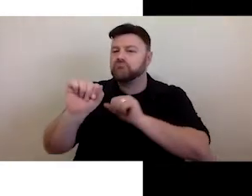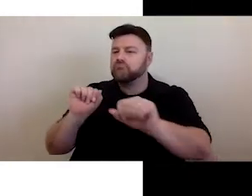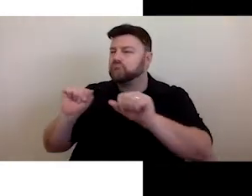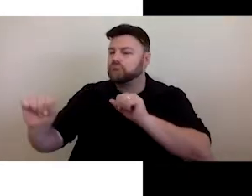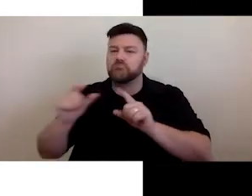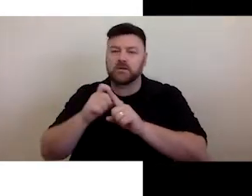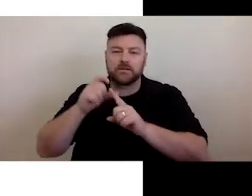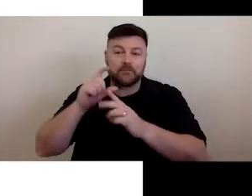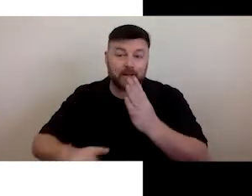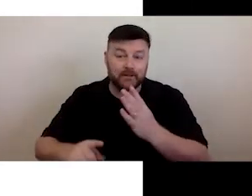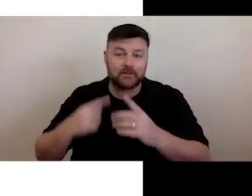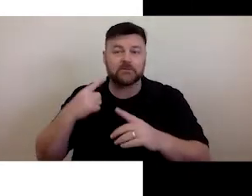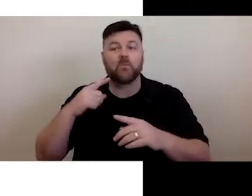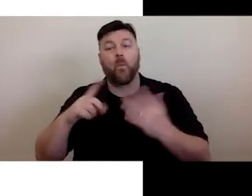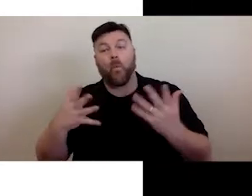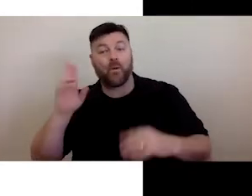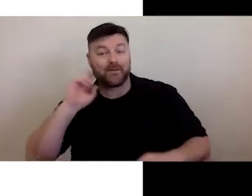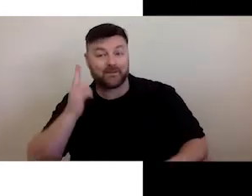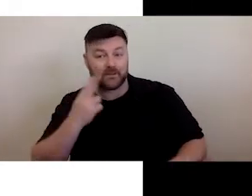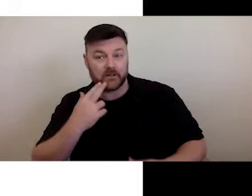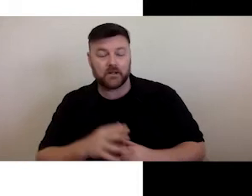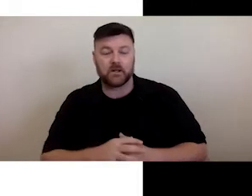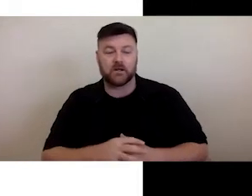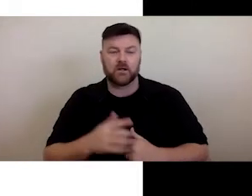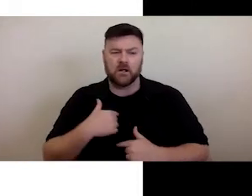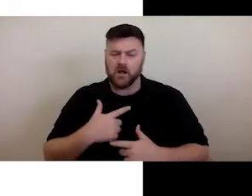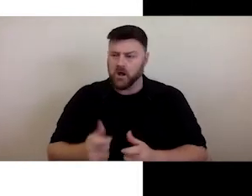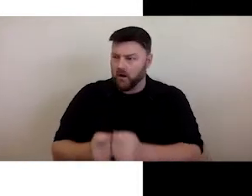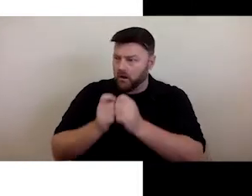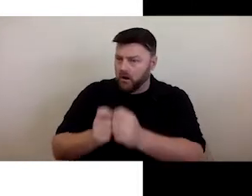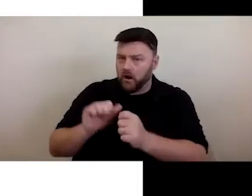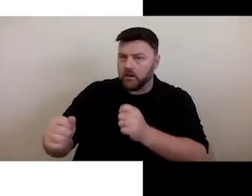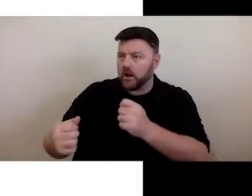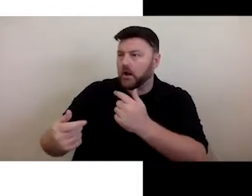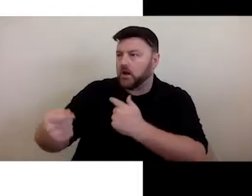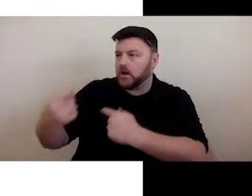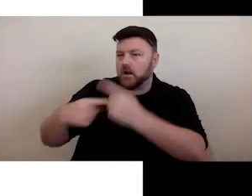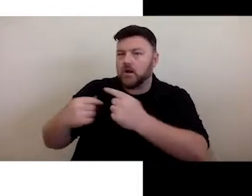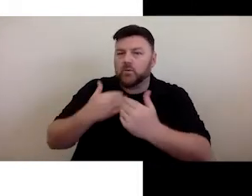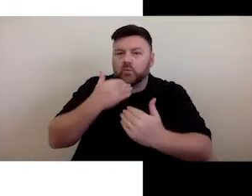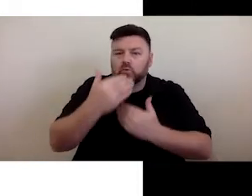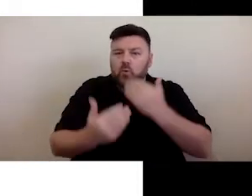value of telling authentic stories through art, including art that can